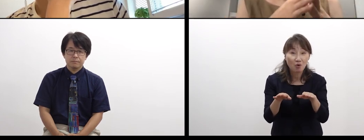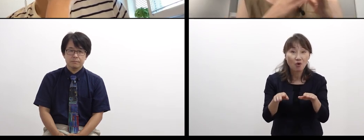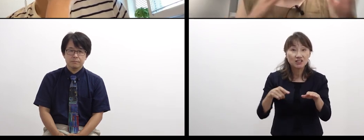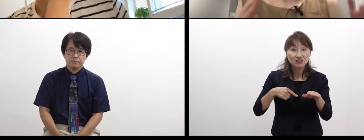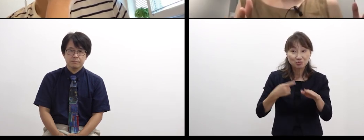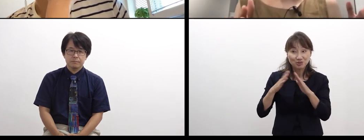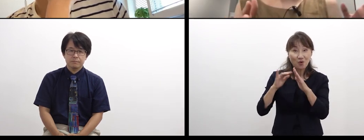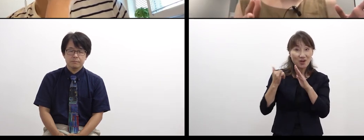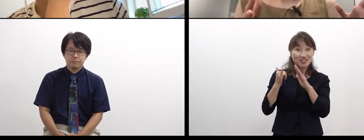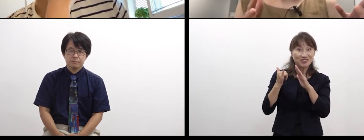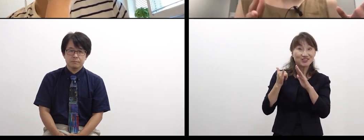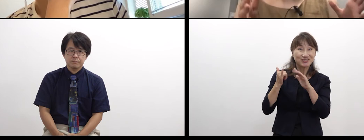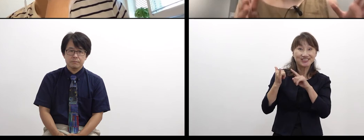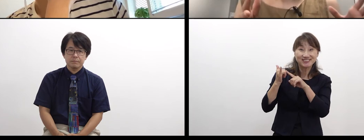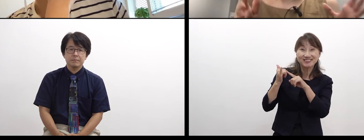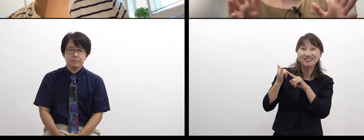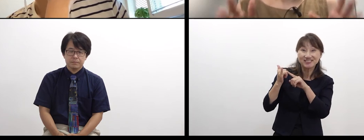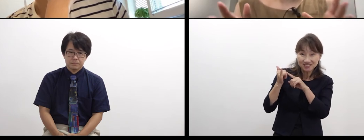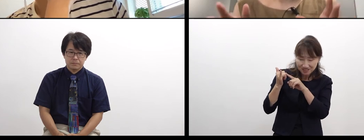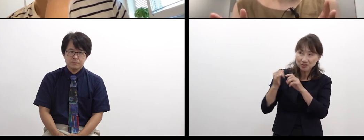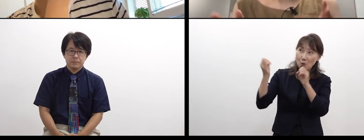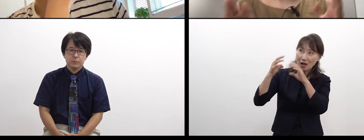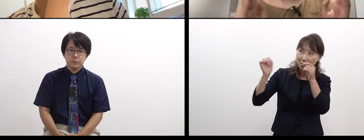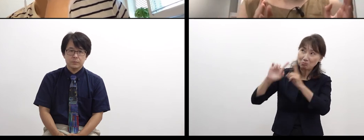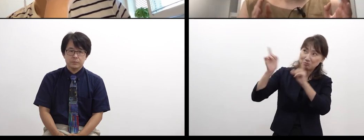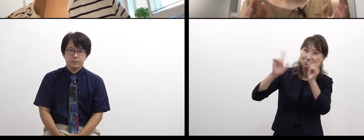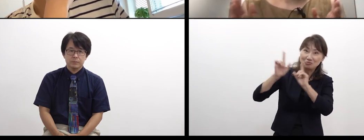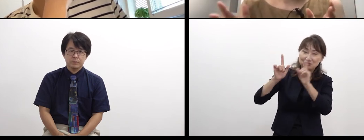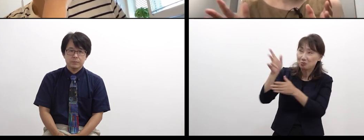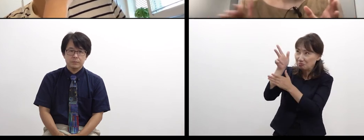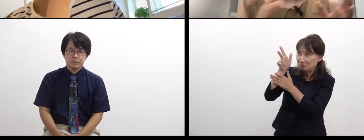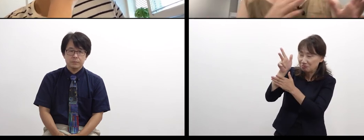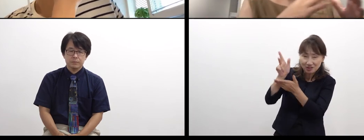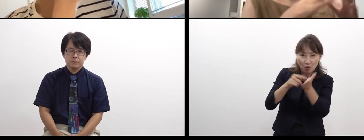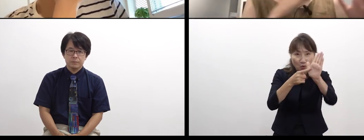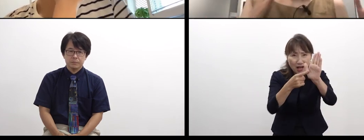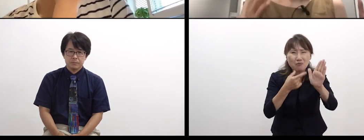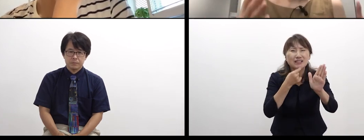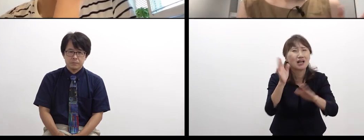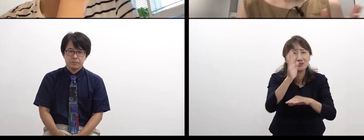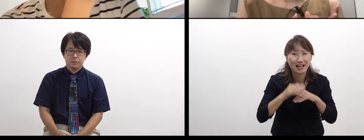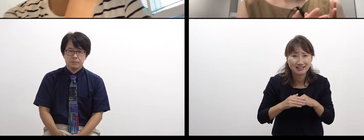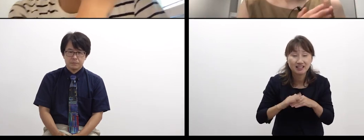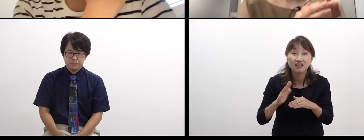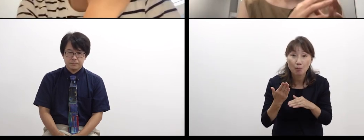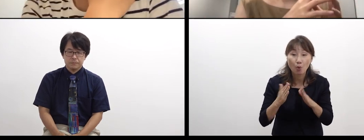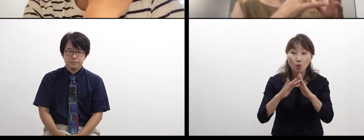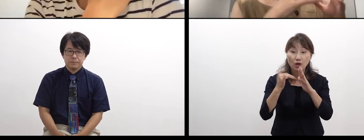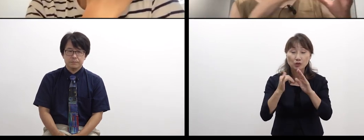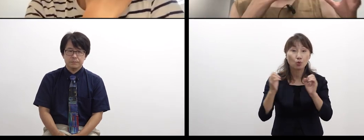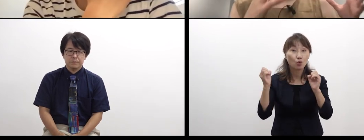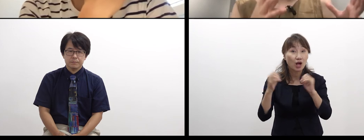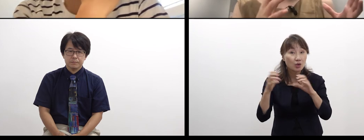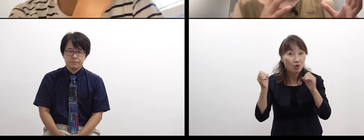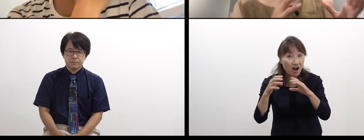making the whole conversation in my family public to the outside now, at this moment, I think it’s meaningful